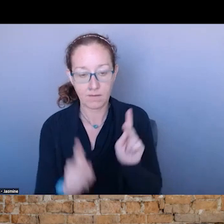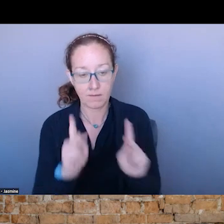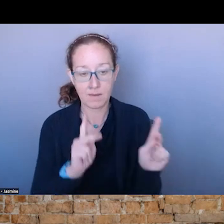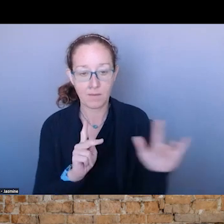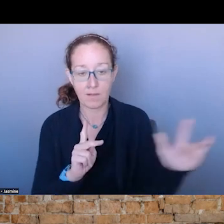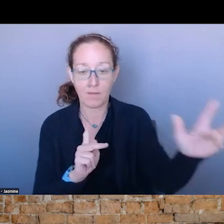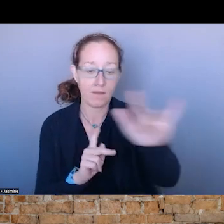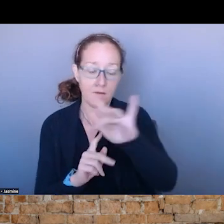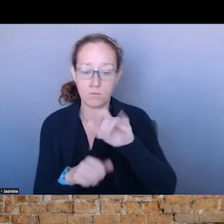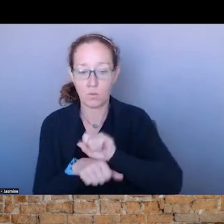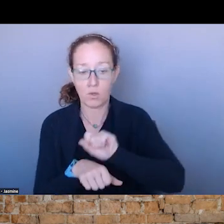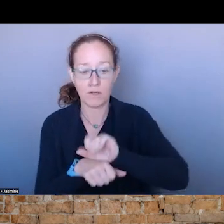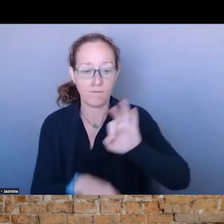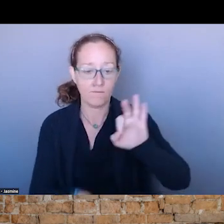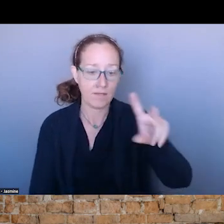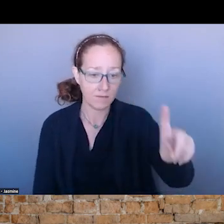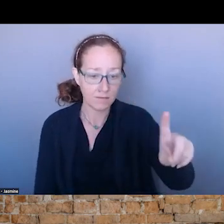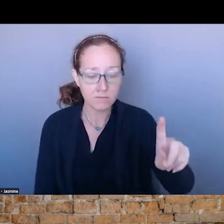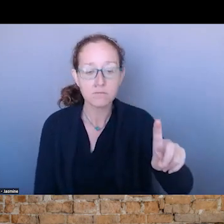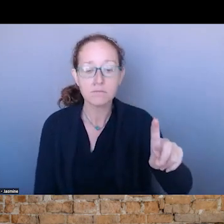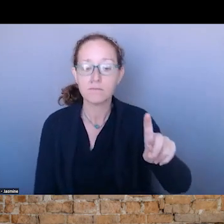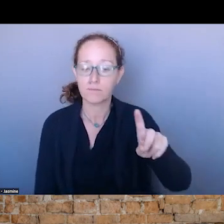FIND A LOT OF SUCCESS FOR THE COMMUNITIES THAT WE SERVE.